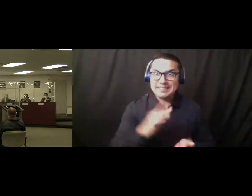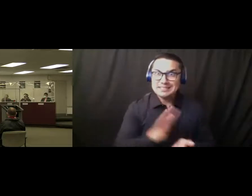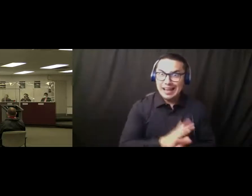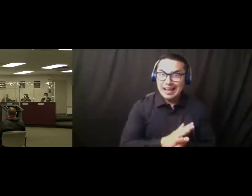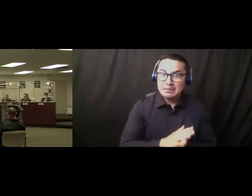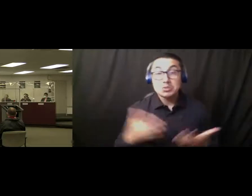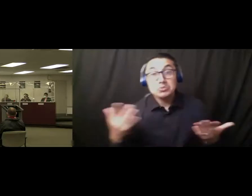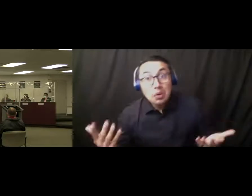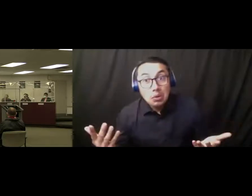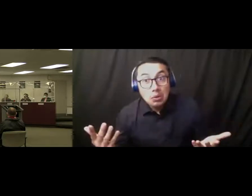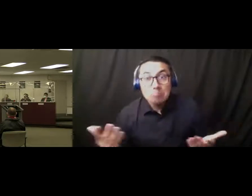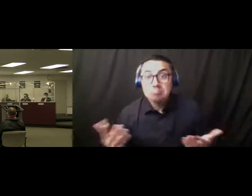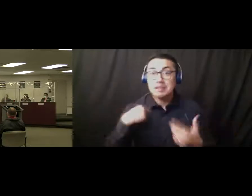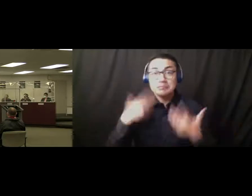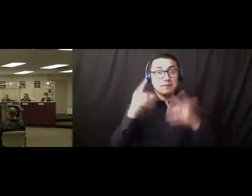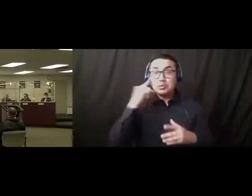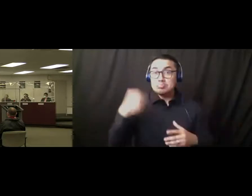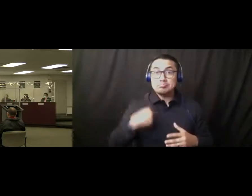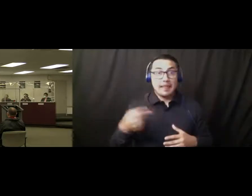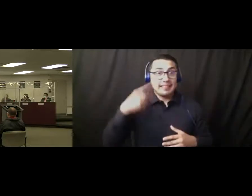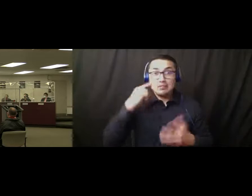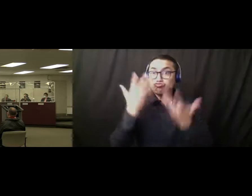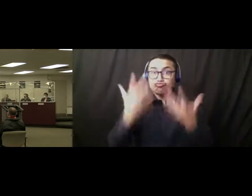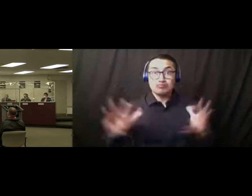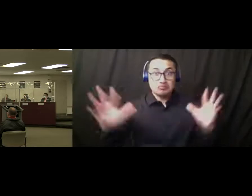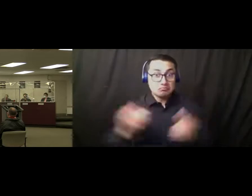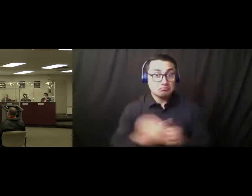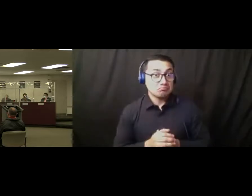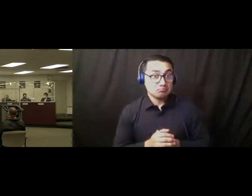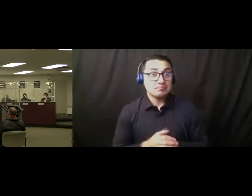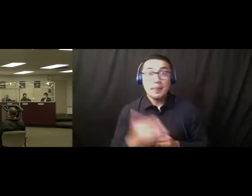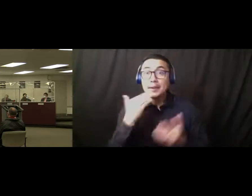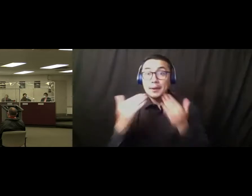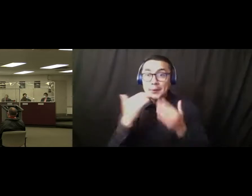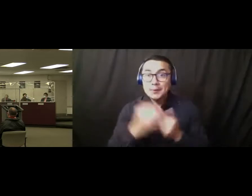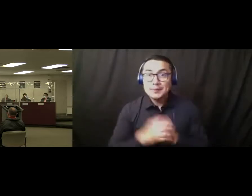that's about it and I think we are good to go. Thank you. And we have no need